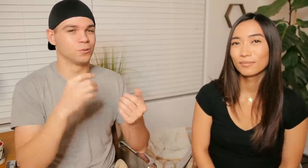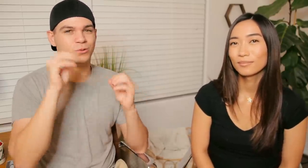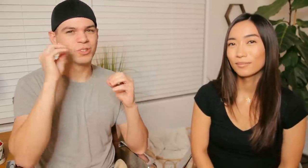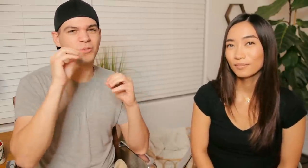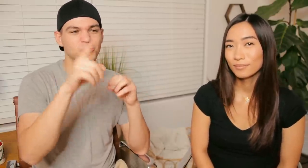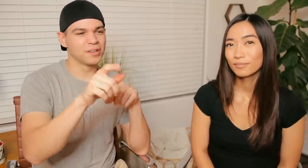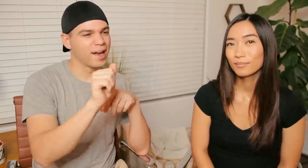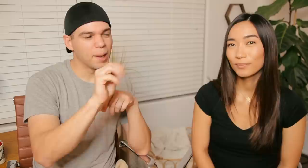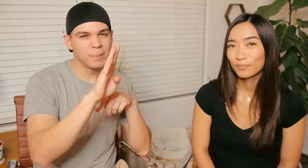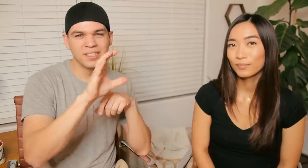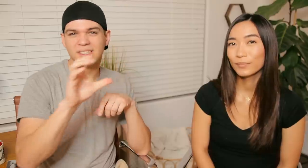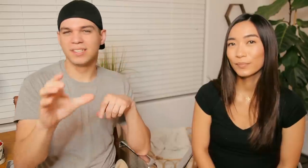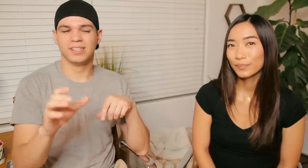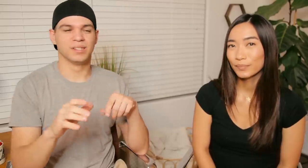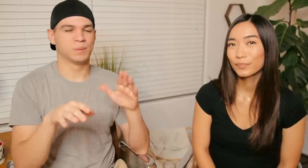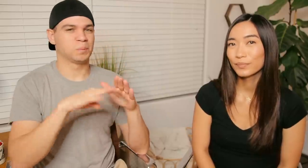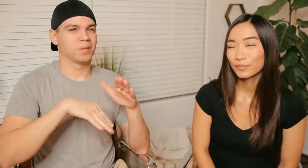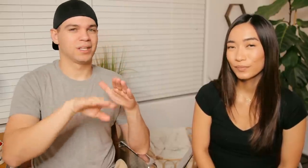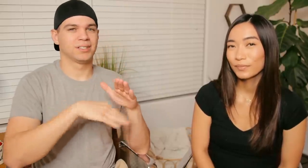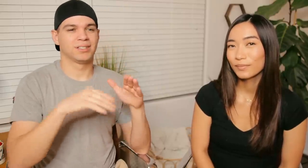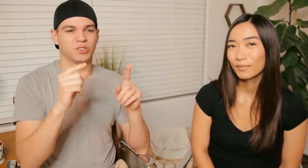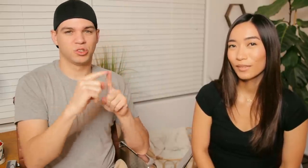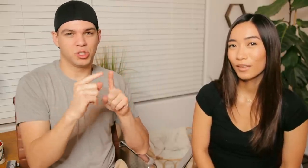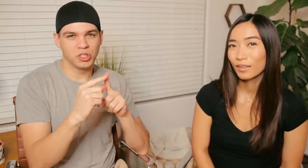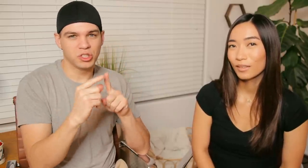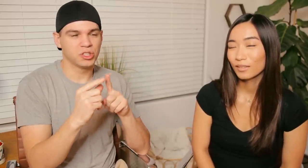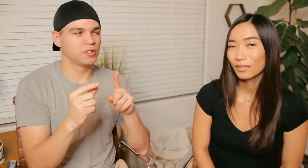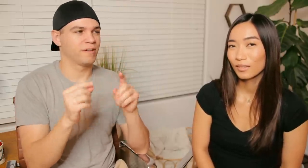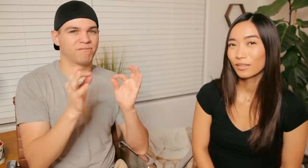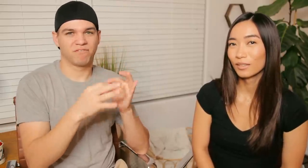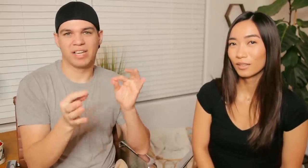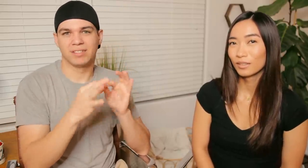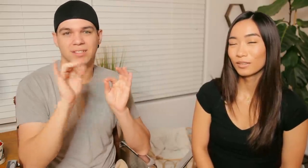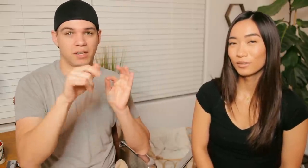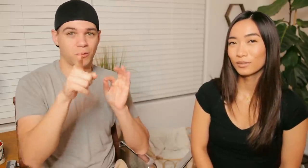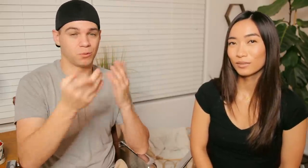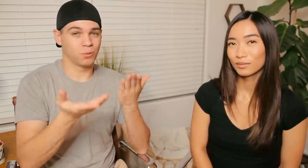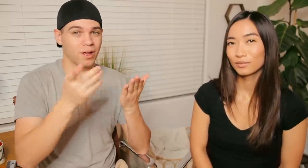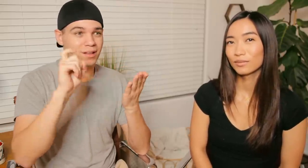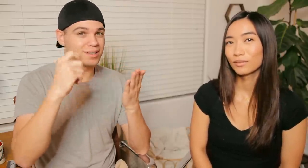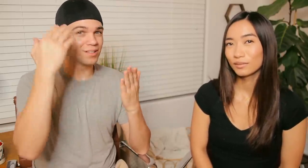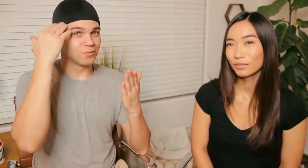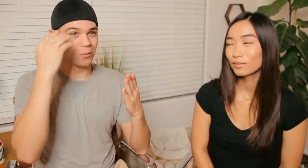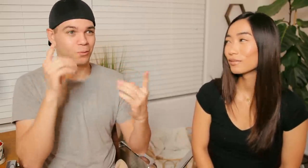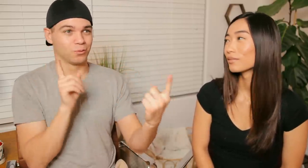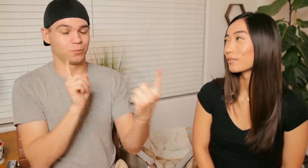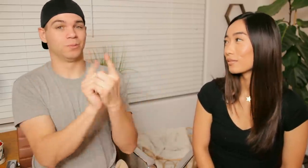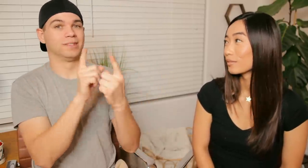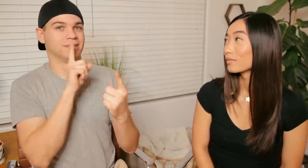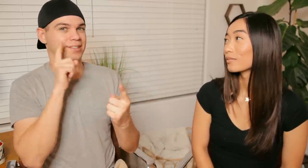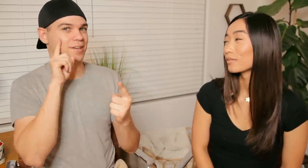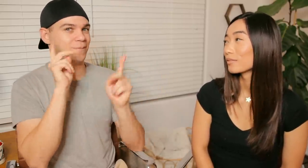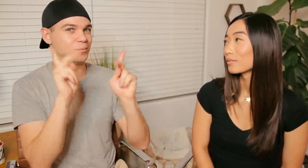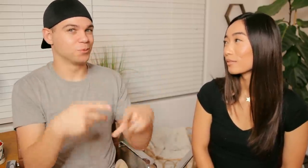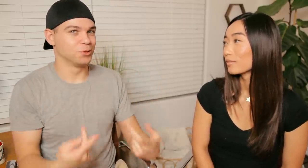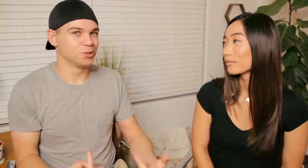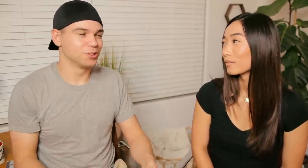That class teaches you the abc's and basic words/phrases that you might need to know if you run into a deaf person